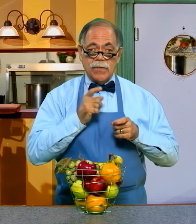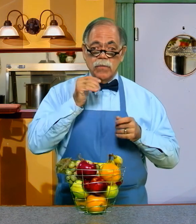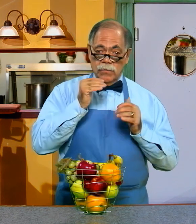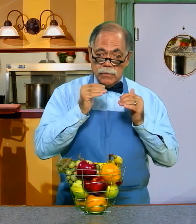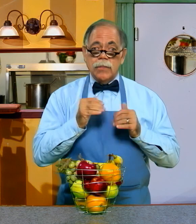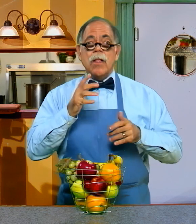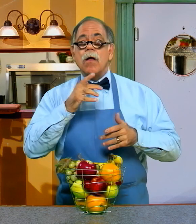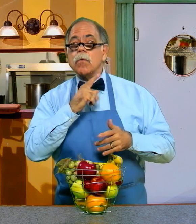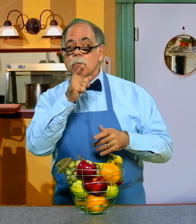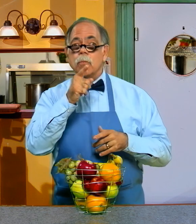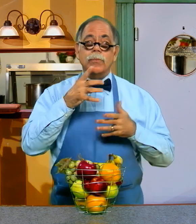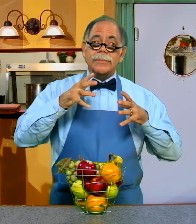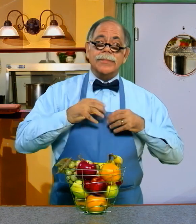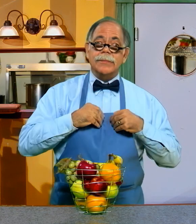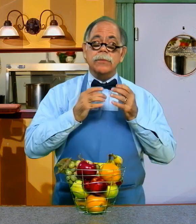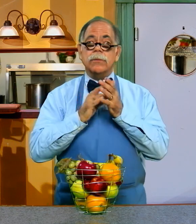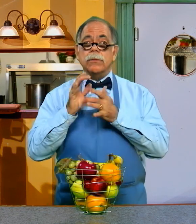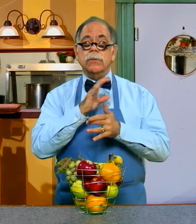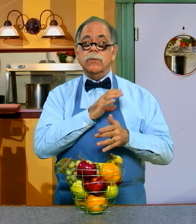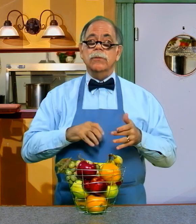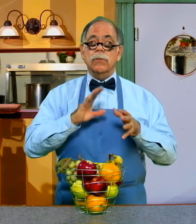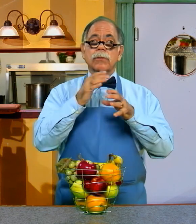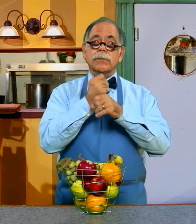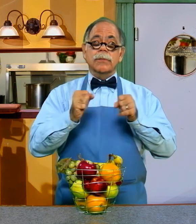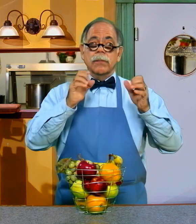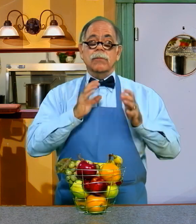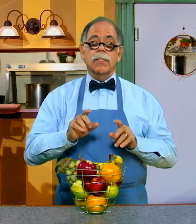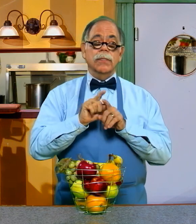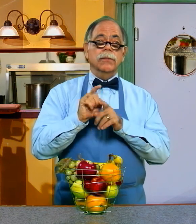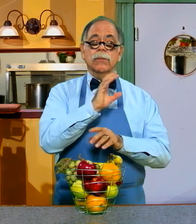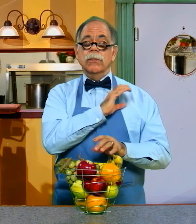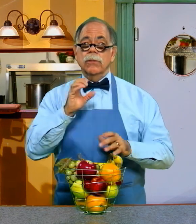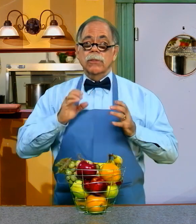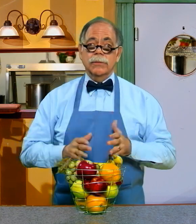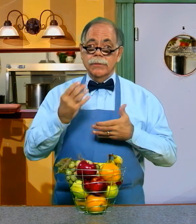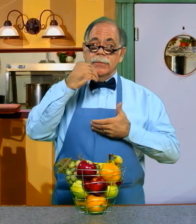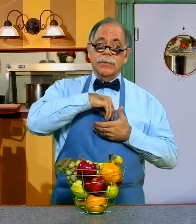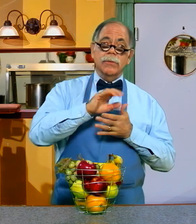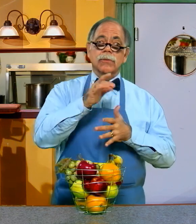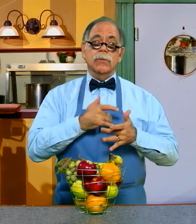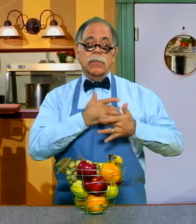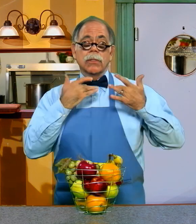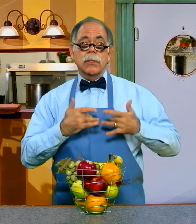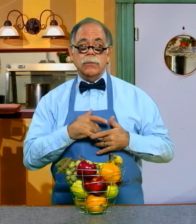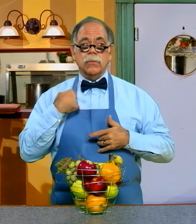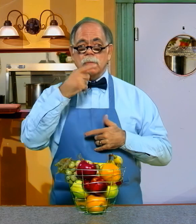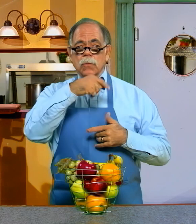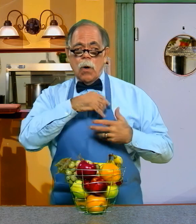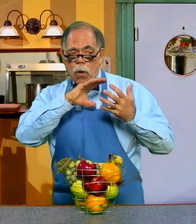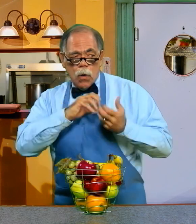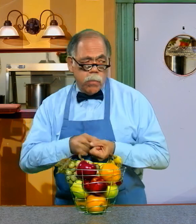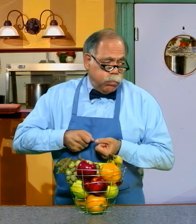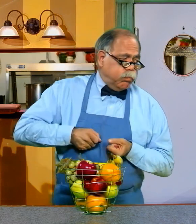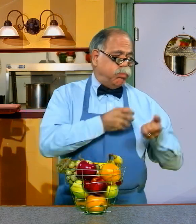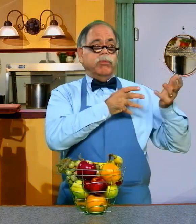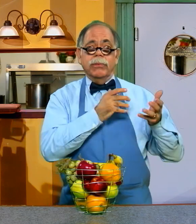PEOPLE ACCEPT JESUS AS THEIR SAVIOR. CHRIST COMES INTO YOUR HEART, AND OUT GOES SIN,